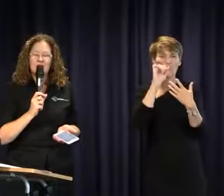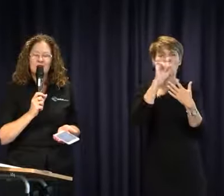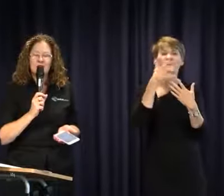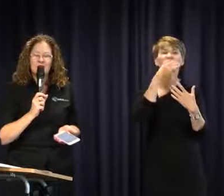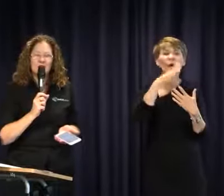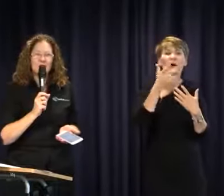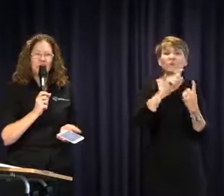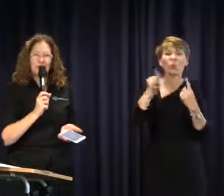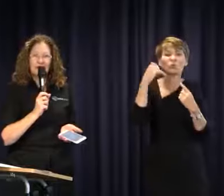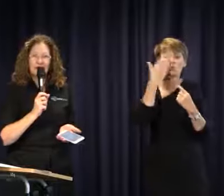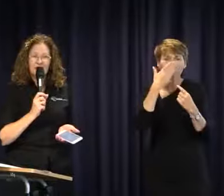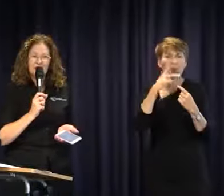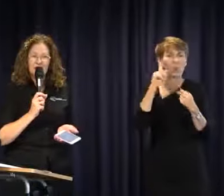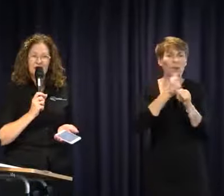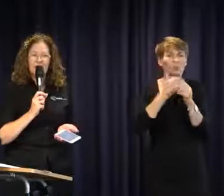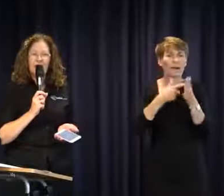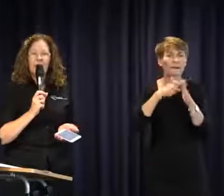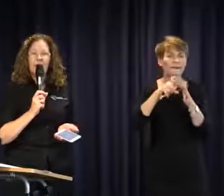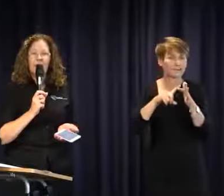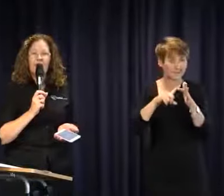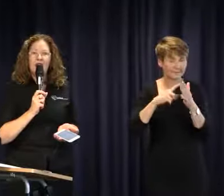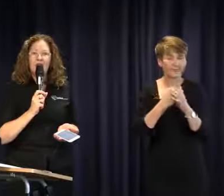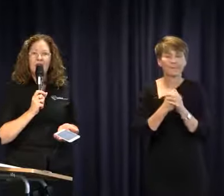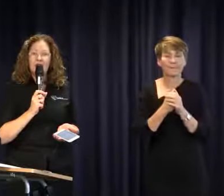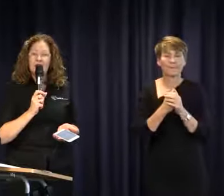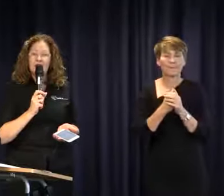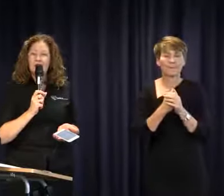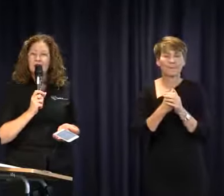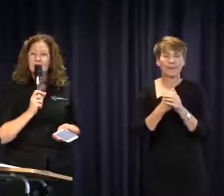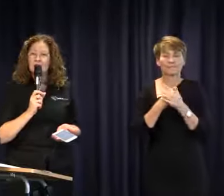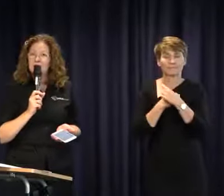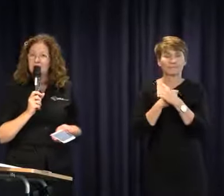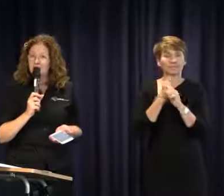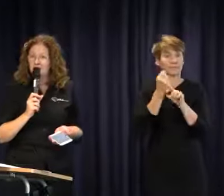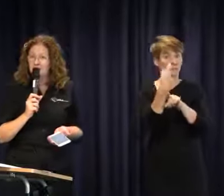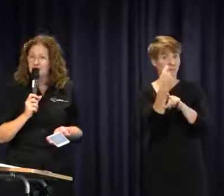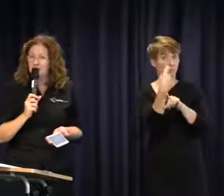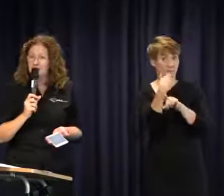goes to school and what grade they're in and I will collate all of the email addresses